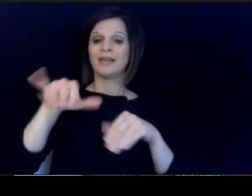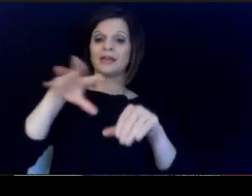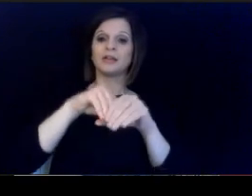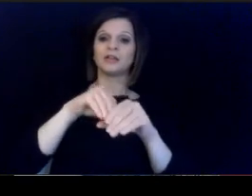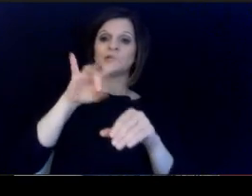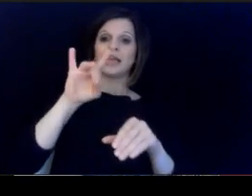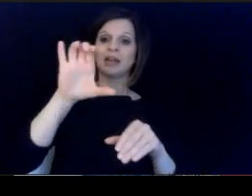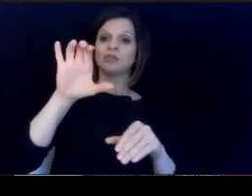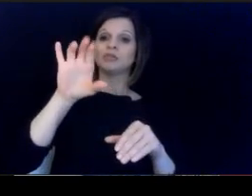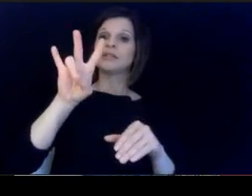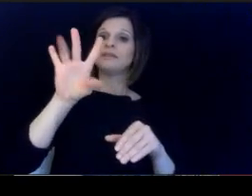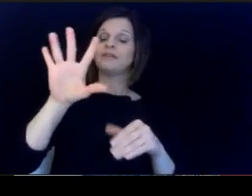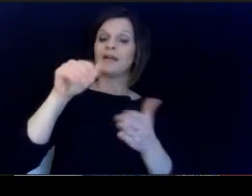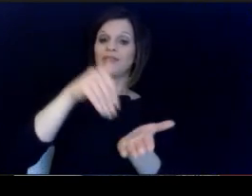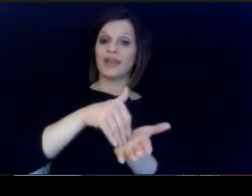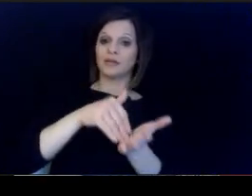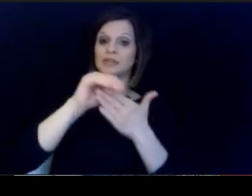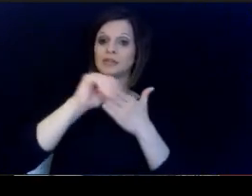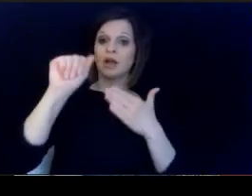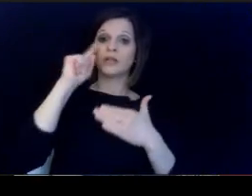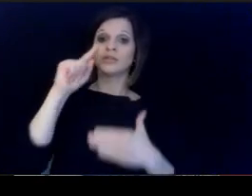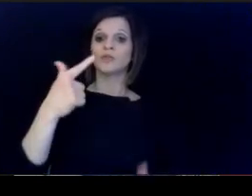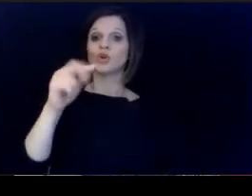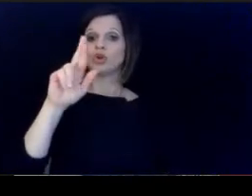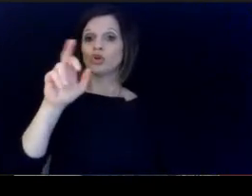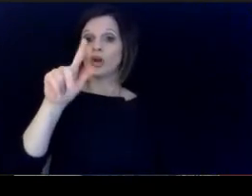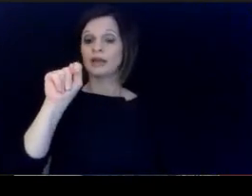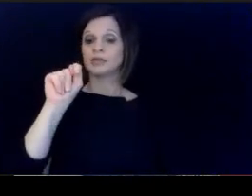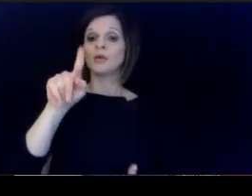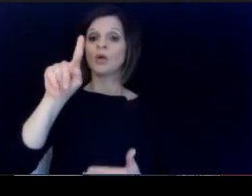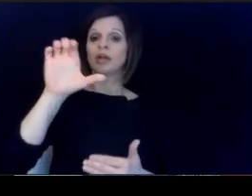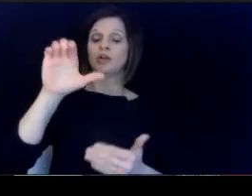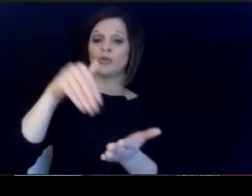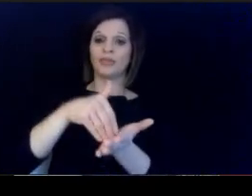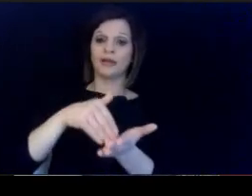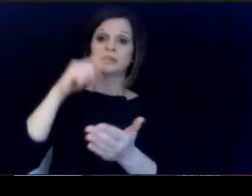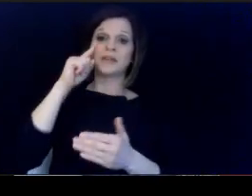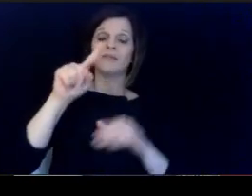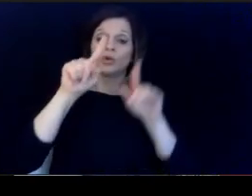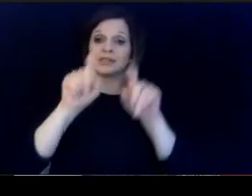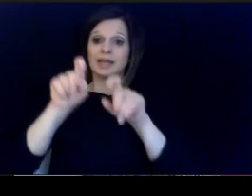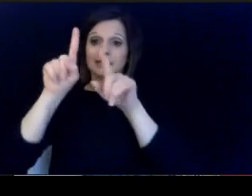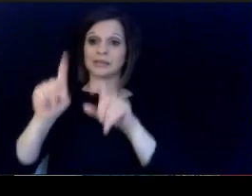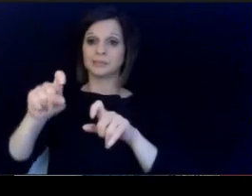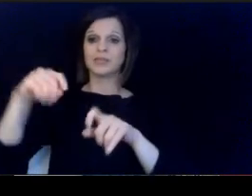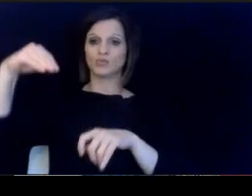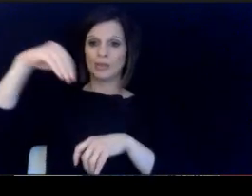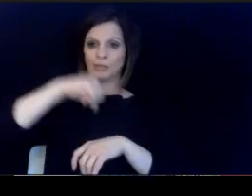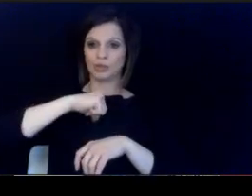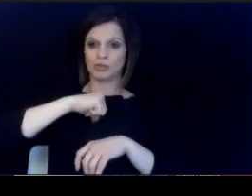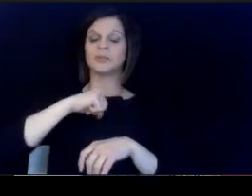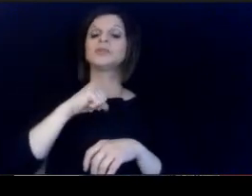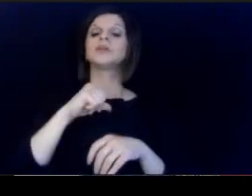800 and $75,000 for grants. 100,000 for assessment reimbursement.